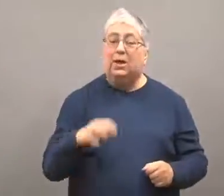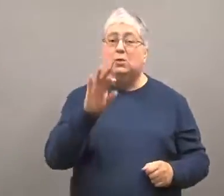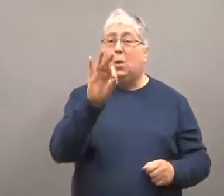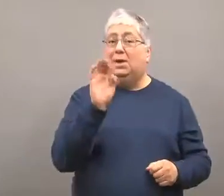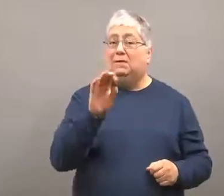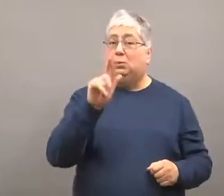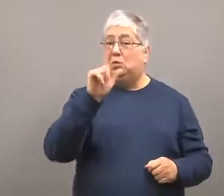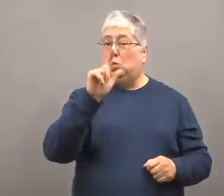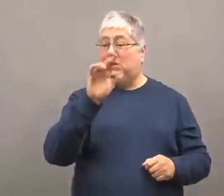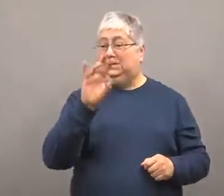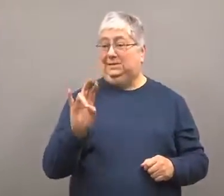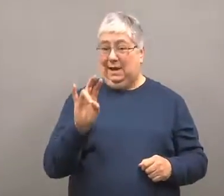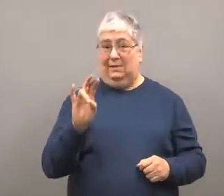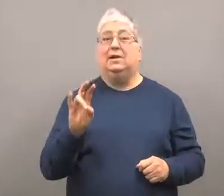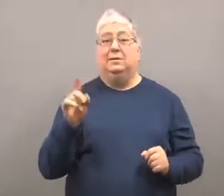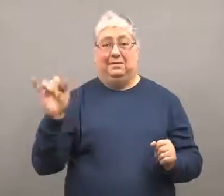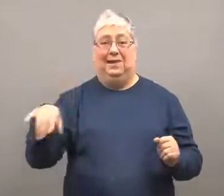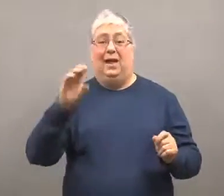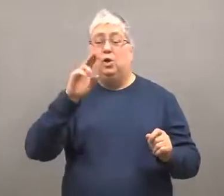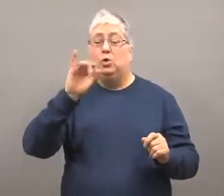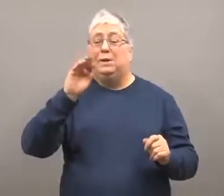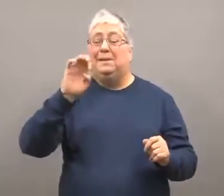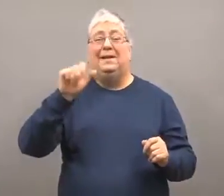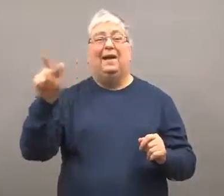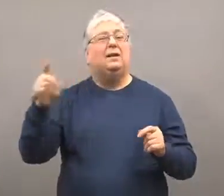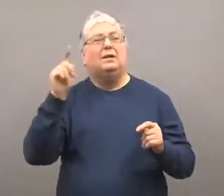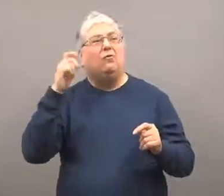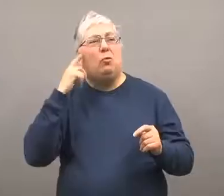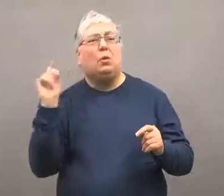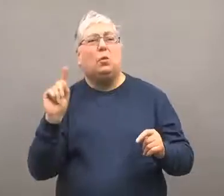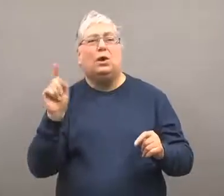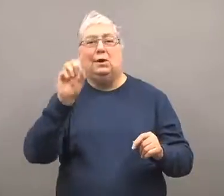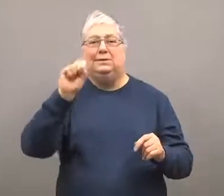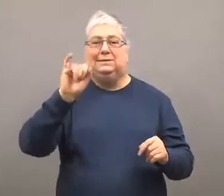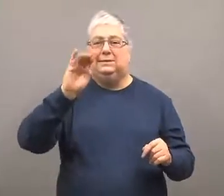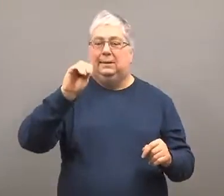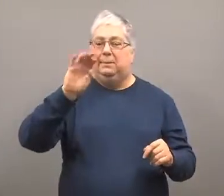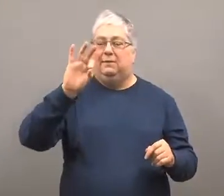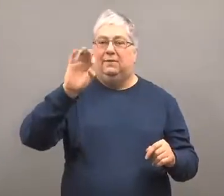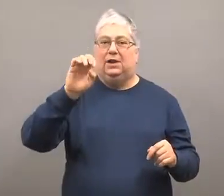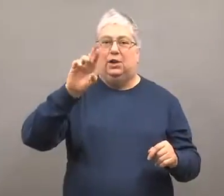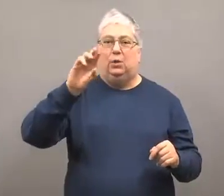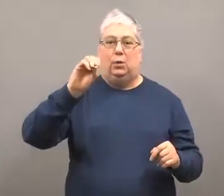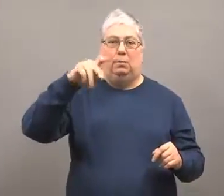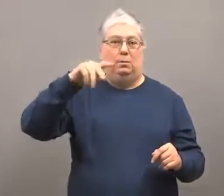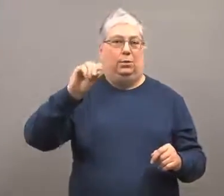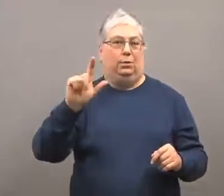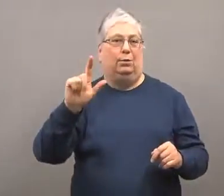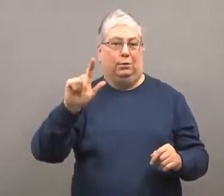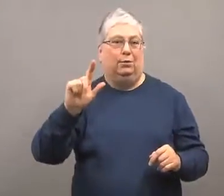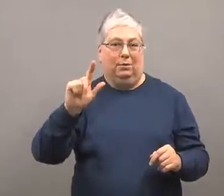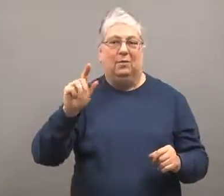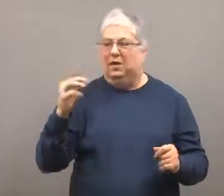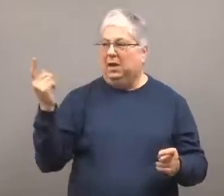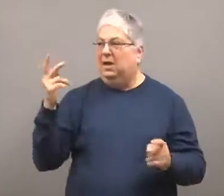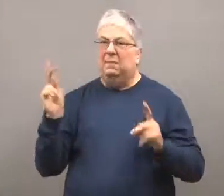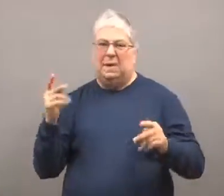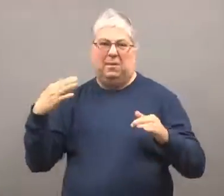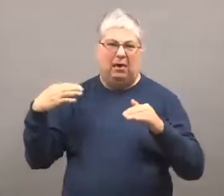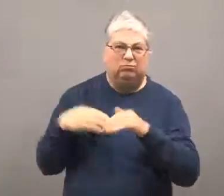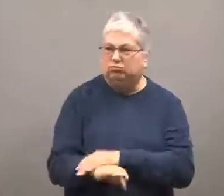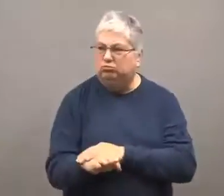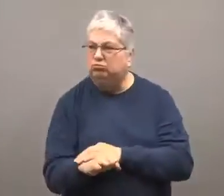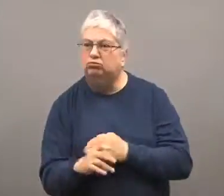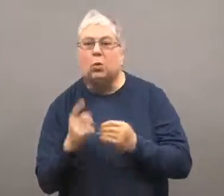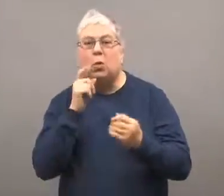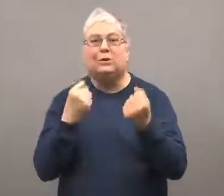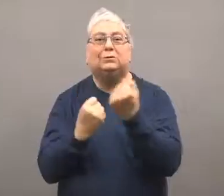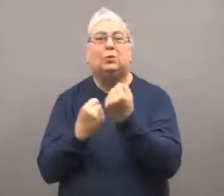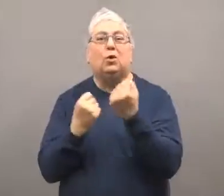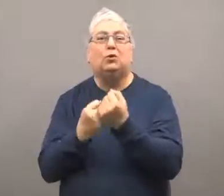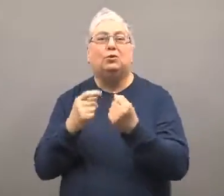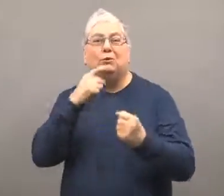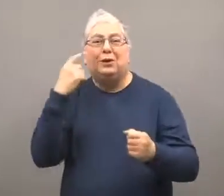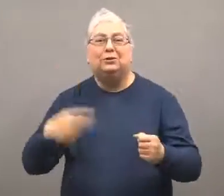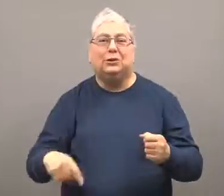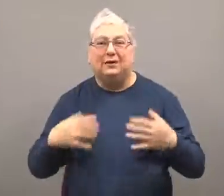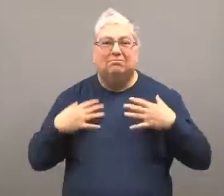Crimea's capital is in Simferopol. On February 27,